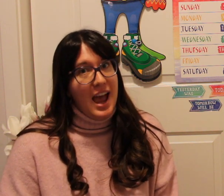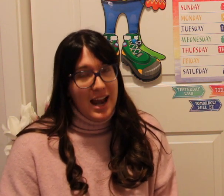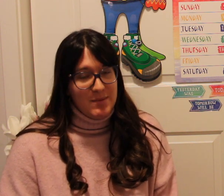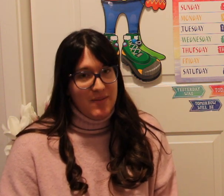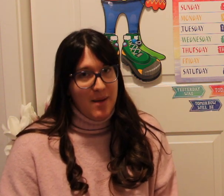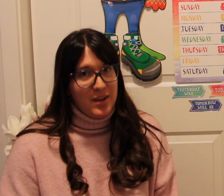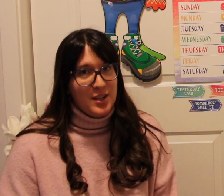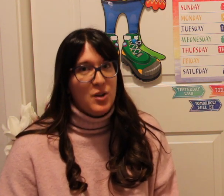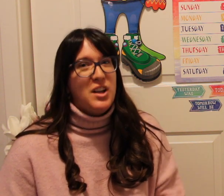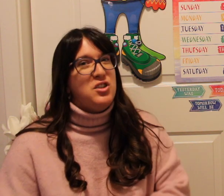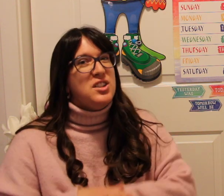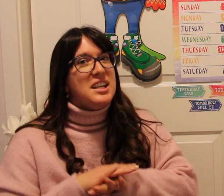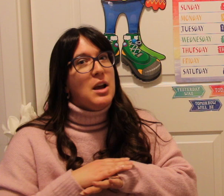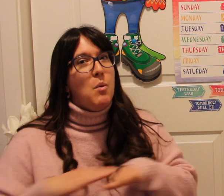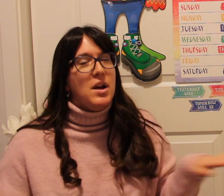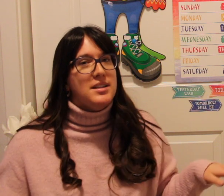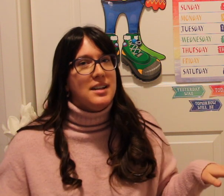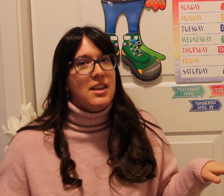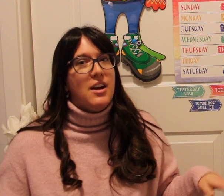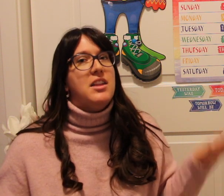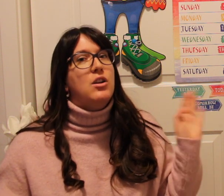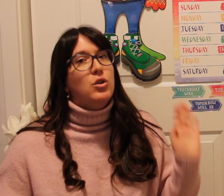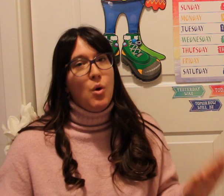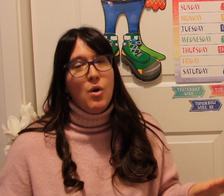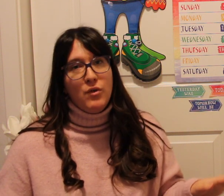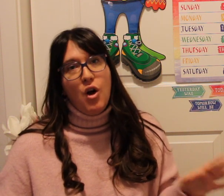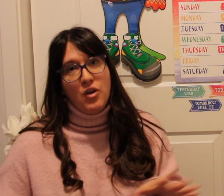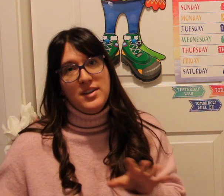Adams Family so let's just sing it once together and then I'll go over all the